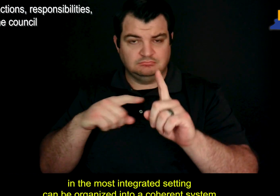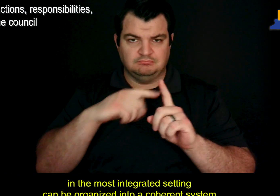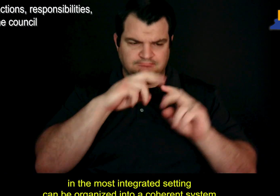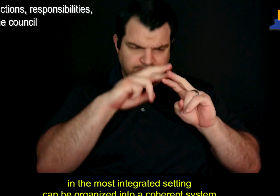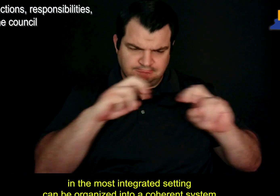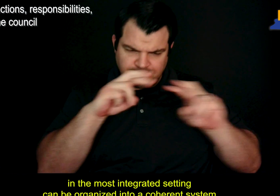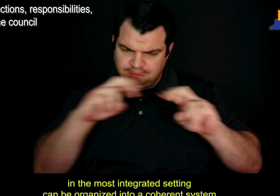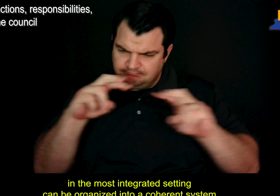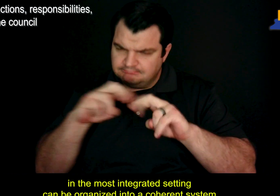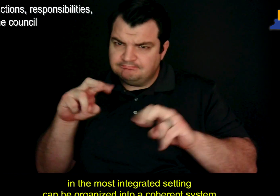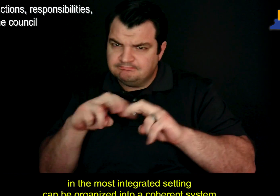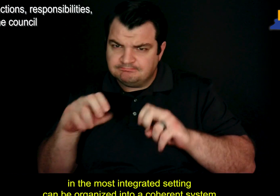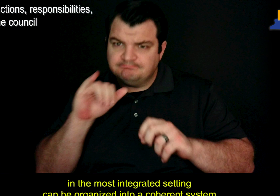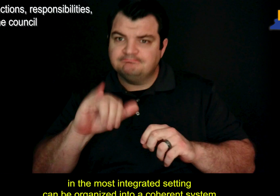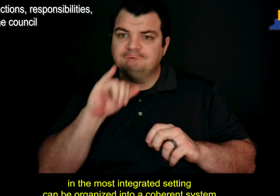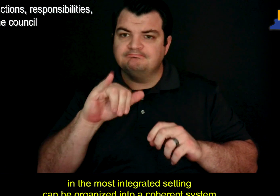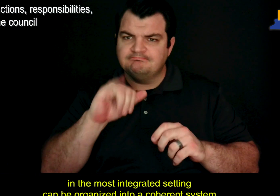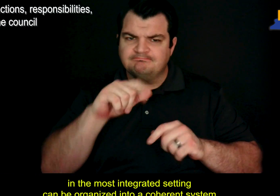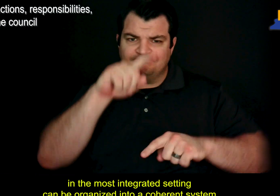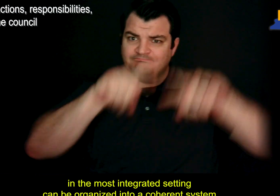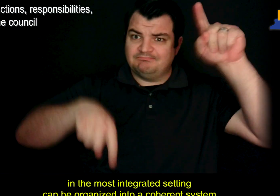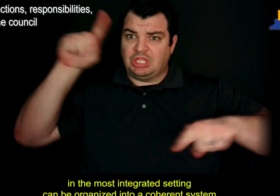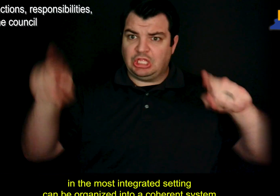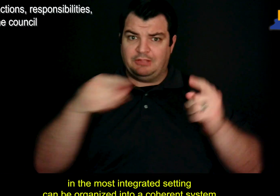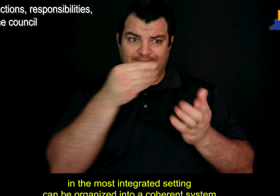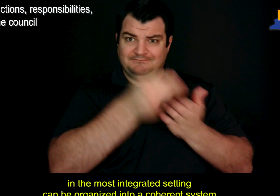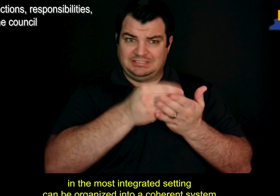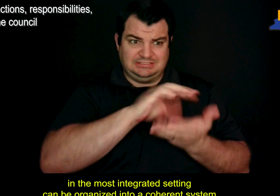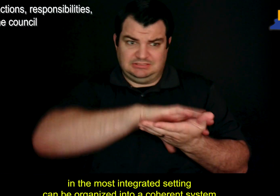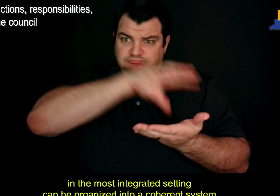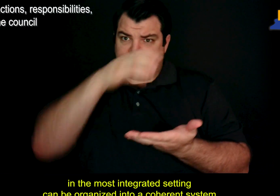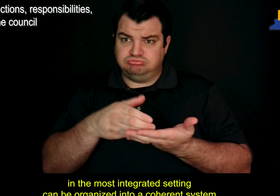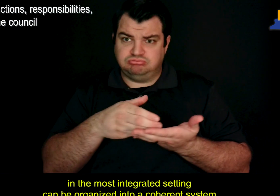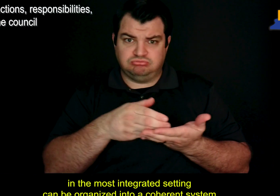in the most integrated setting can be organized into a coherent system